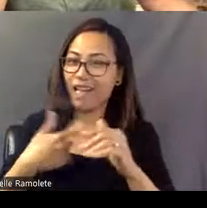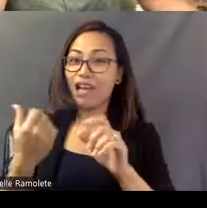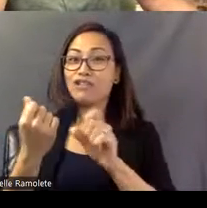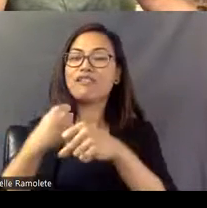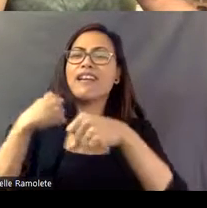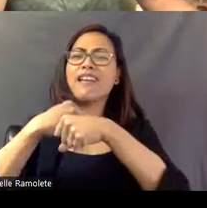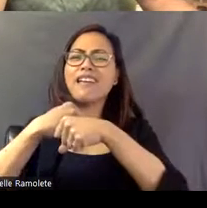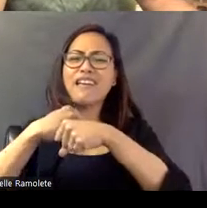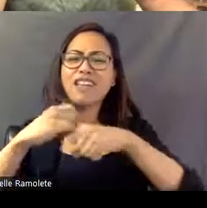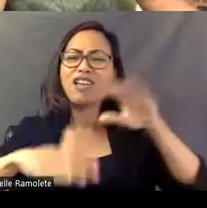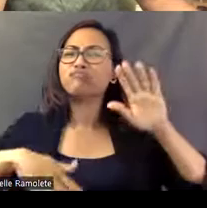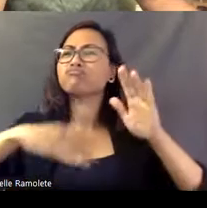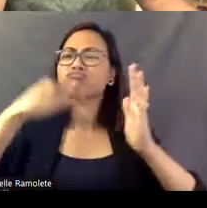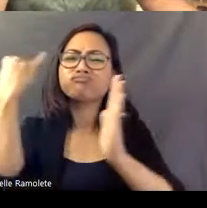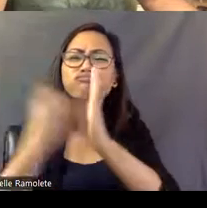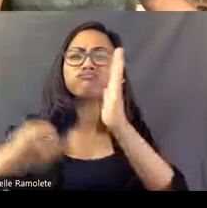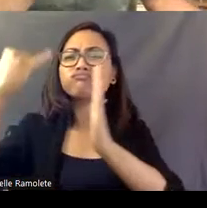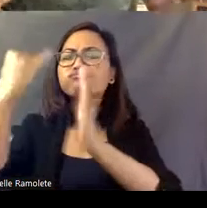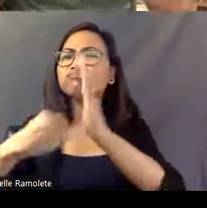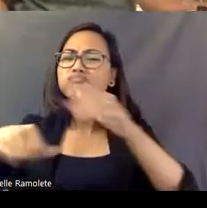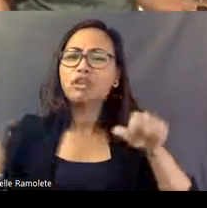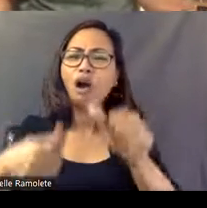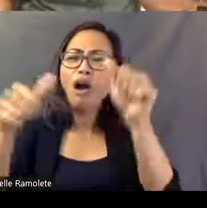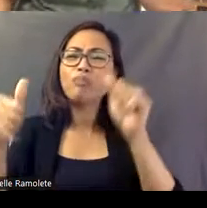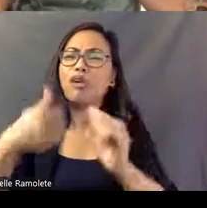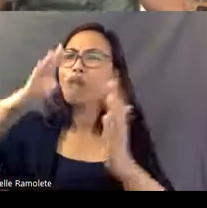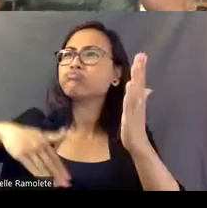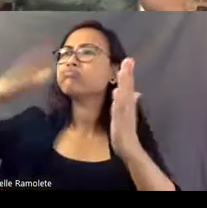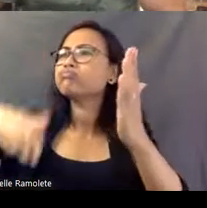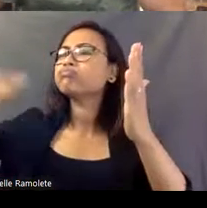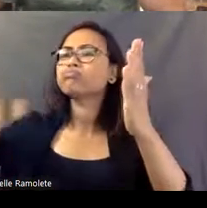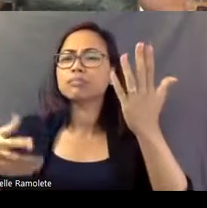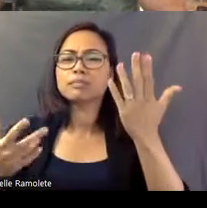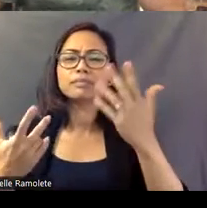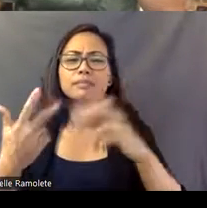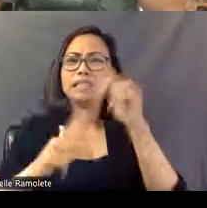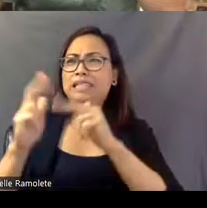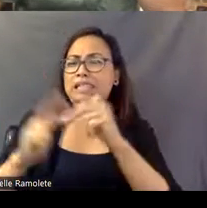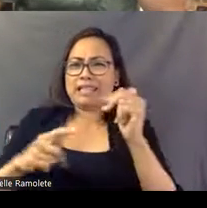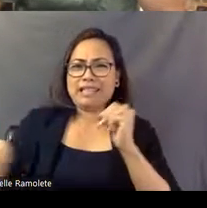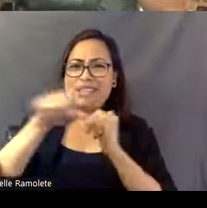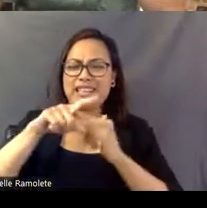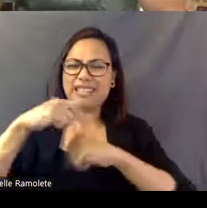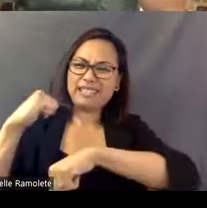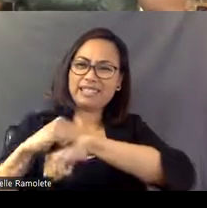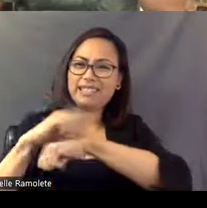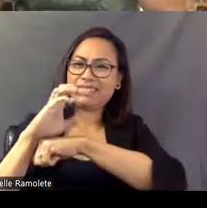county seat, and I'm Eddie Martin that lives here.